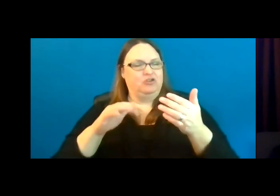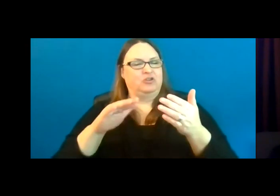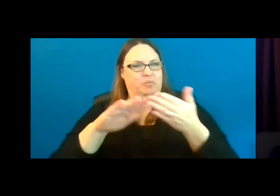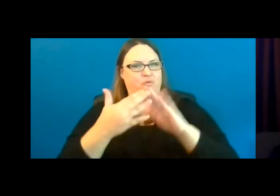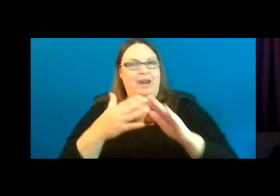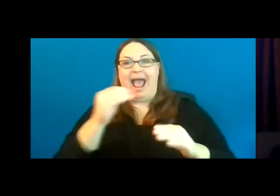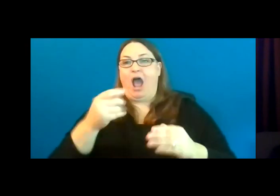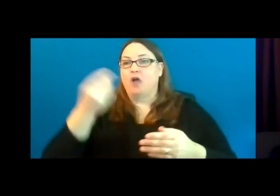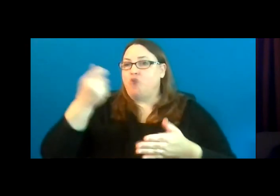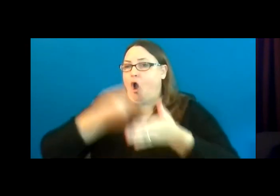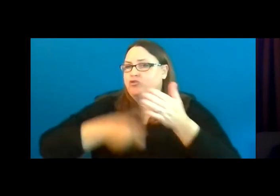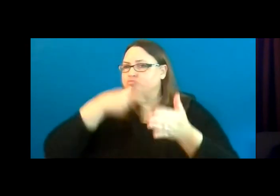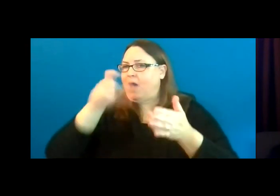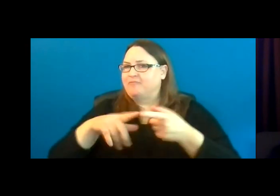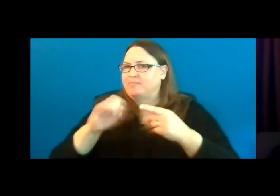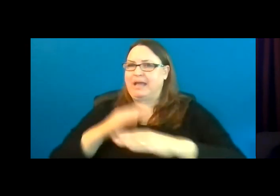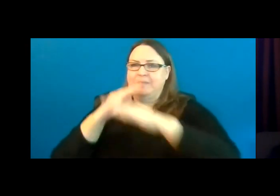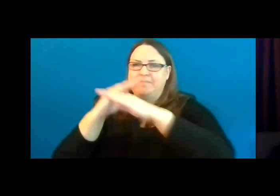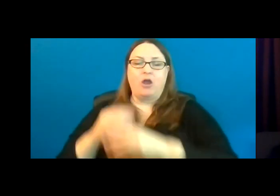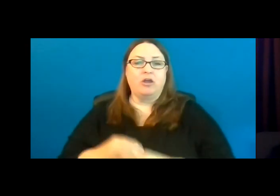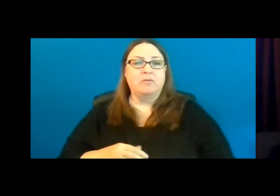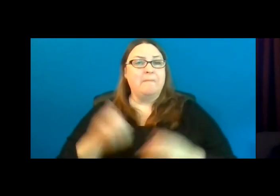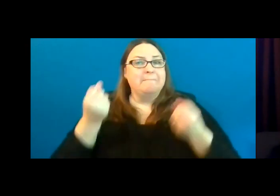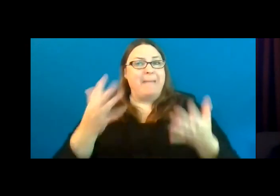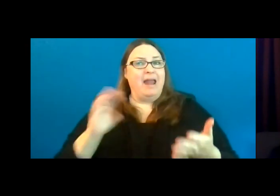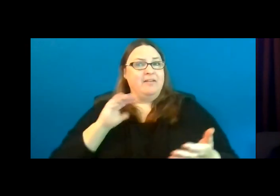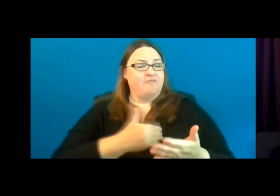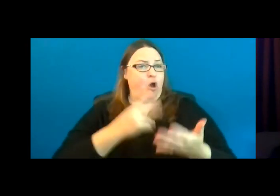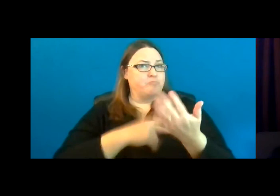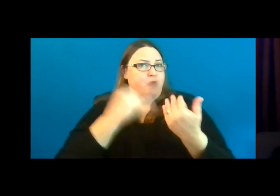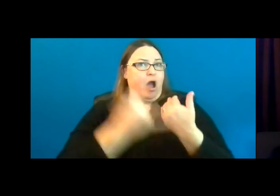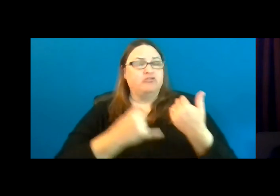Many of our projects are older equipment that was installed before the current ADA rules